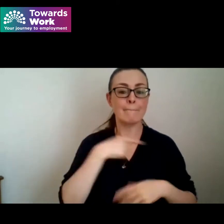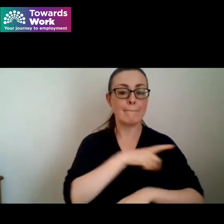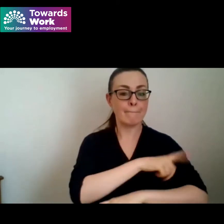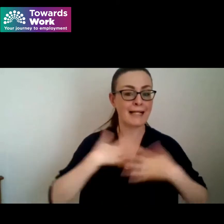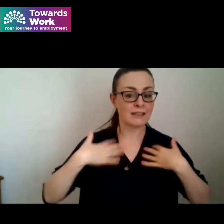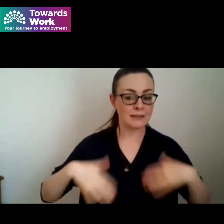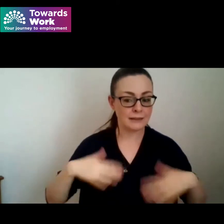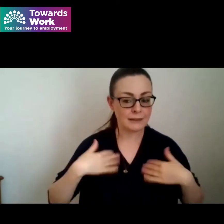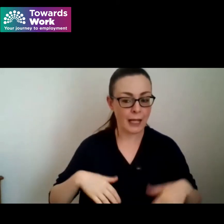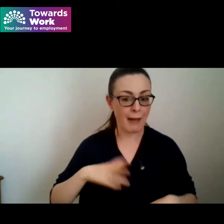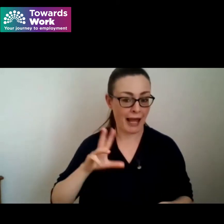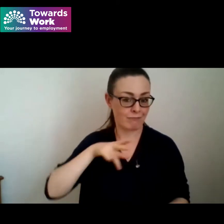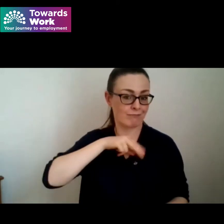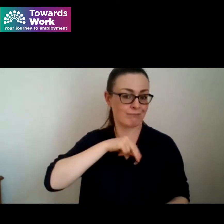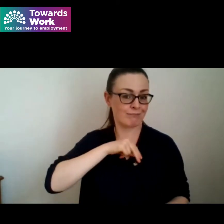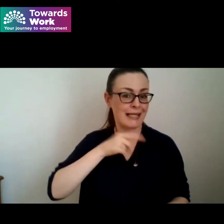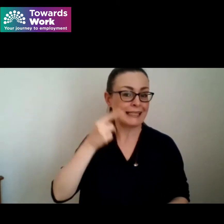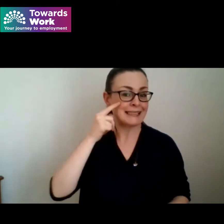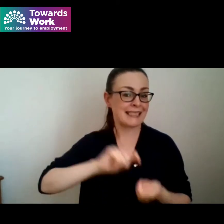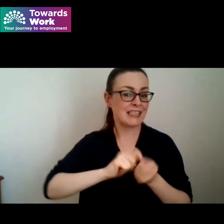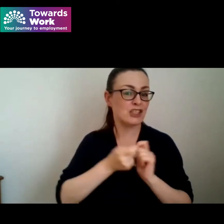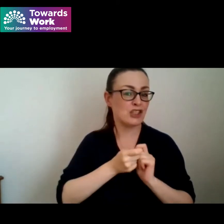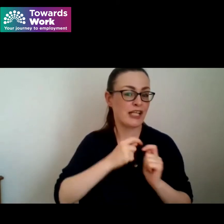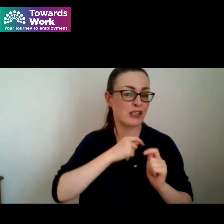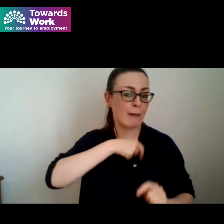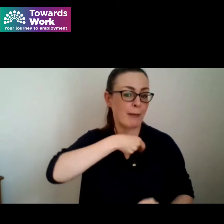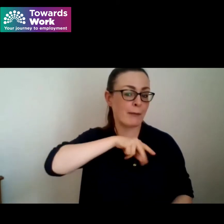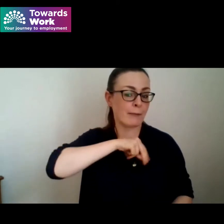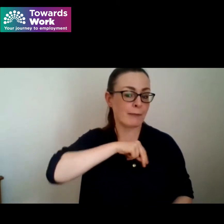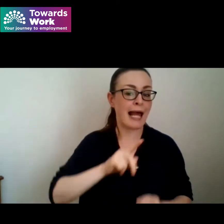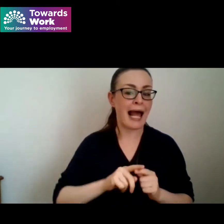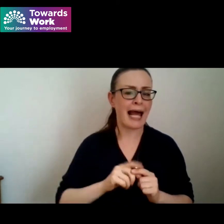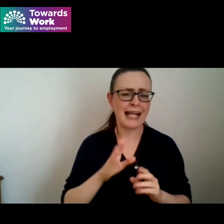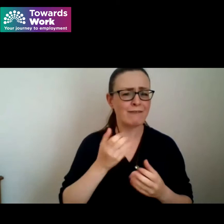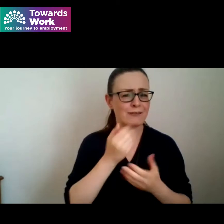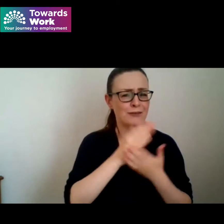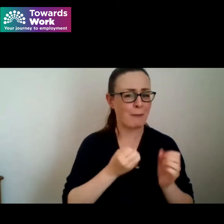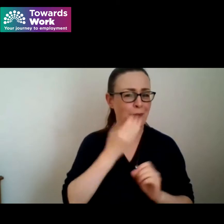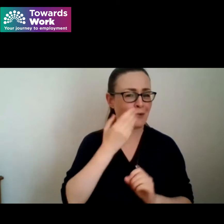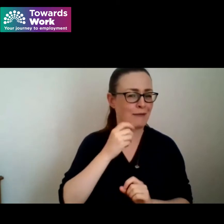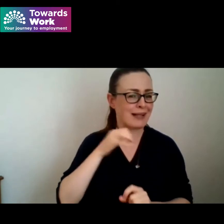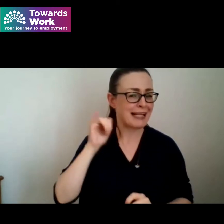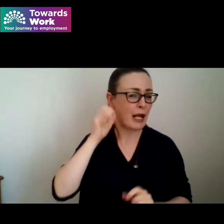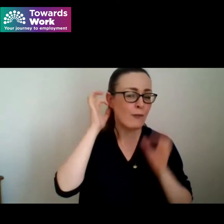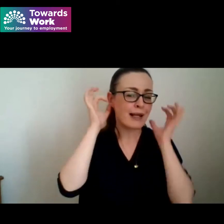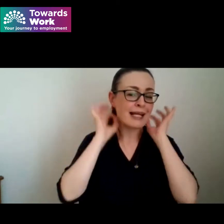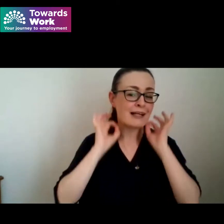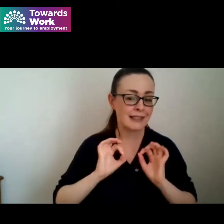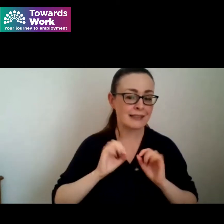see change ribbon on and I've got some really nice yellow earrings and I use the pronouns she and her